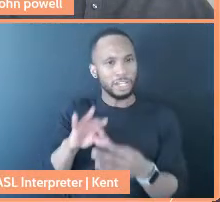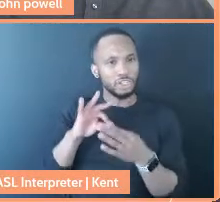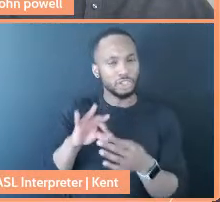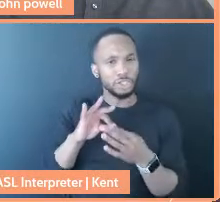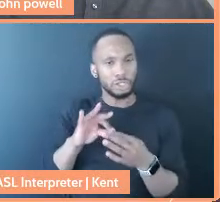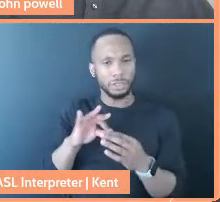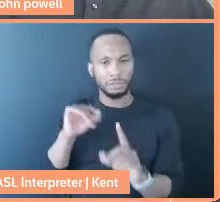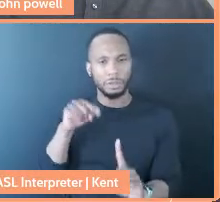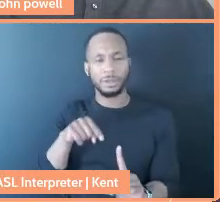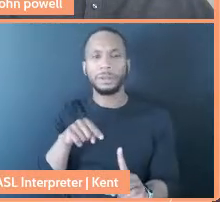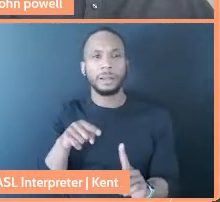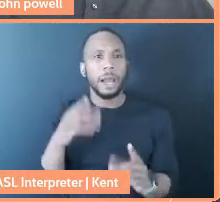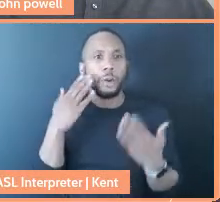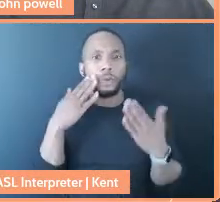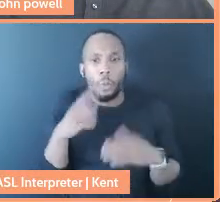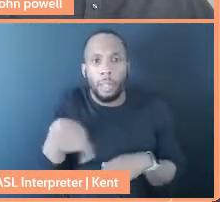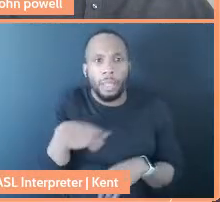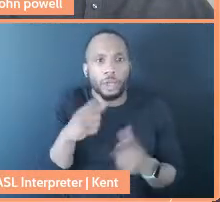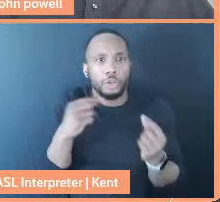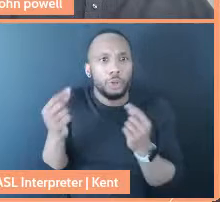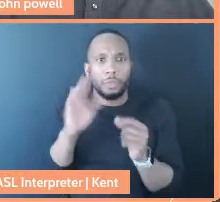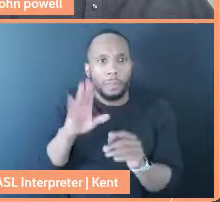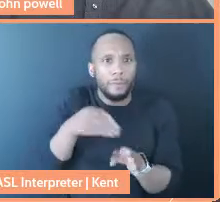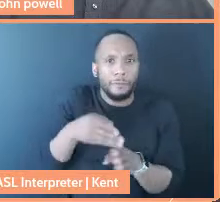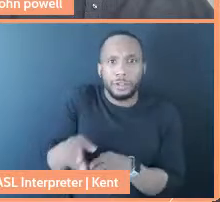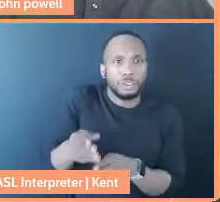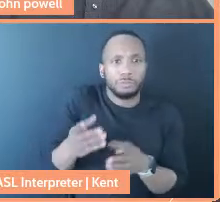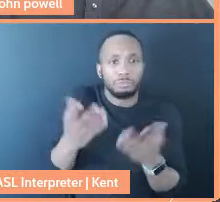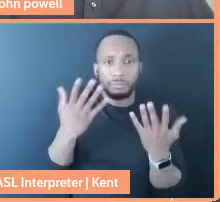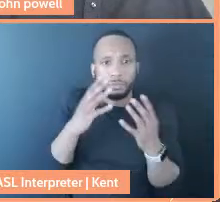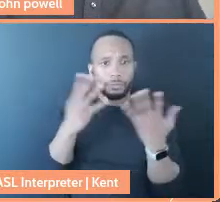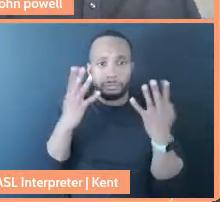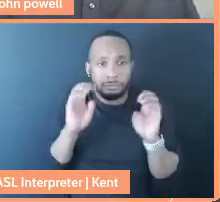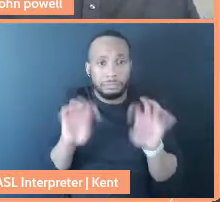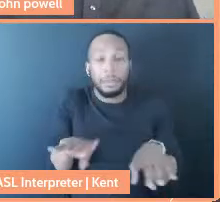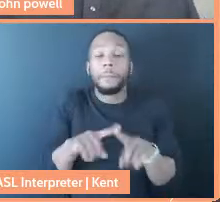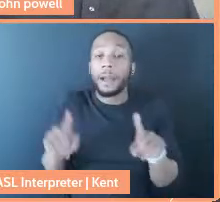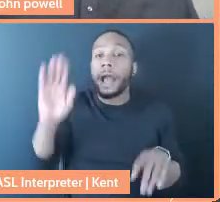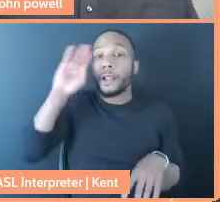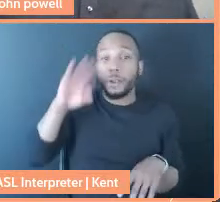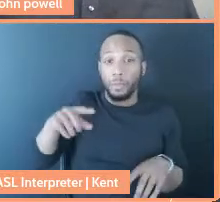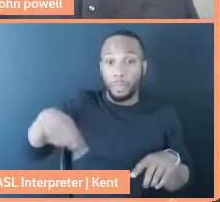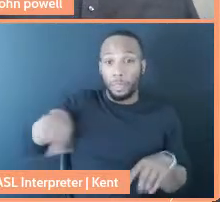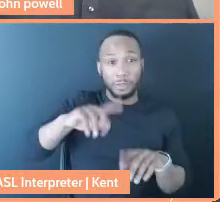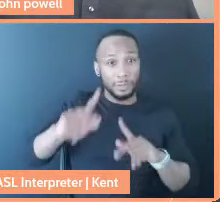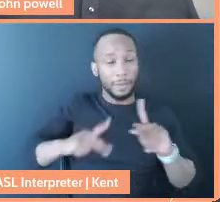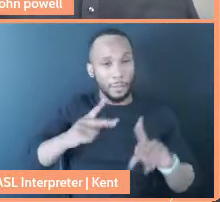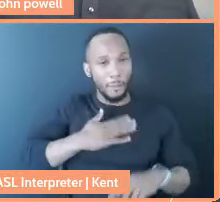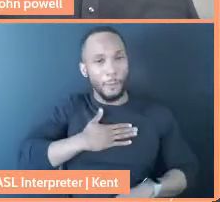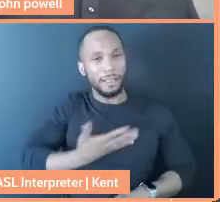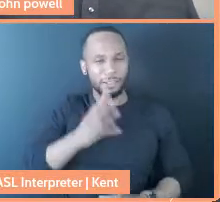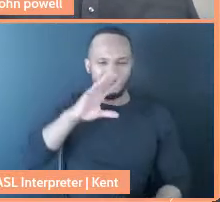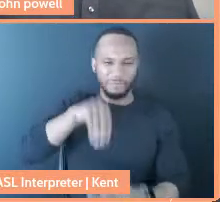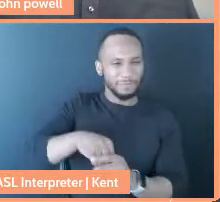don't even know what these people do for a living outside of this." I just know they're willing to do this work too and that we are connected in our generosity.